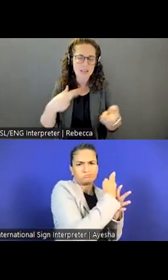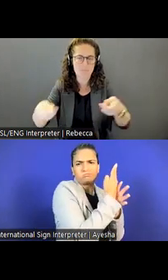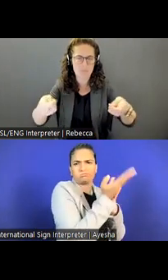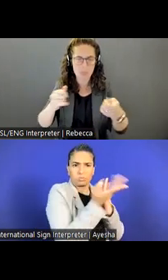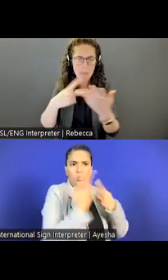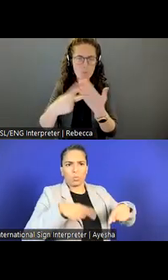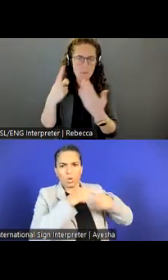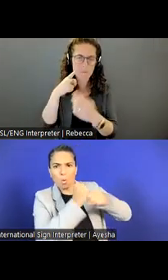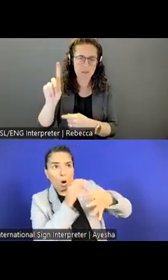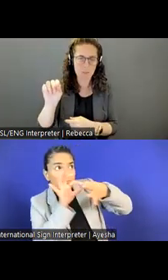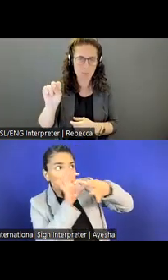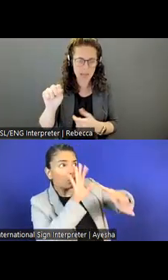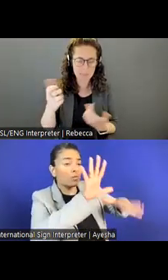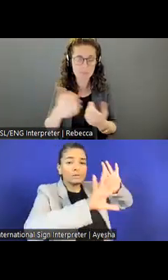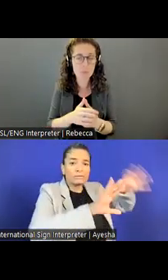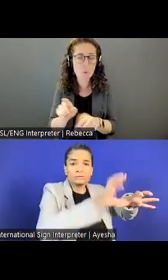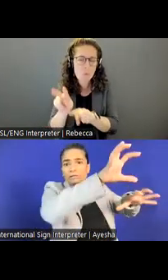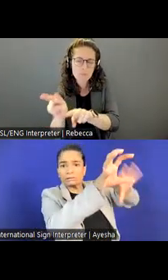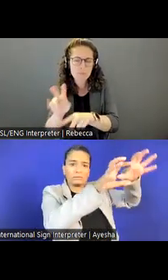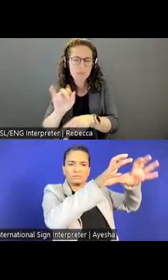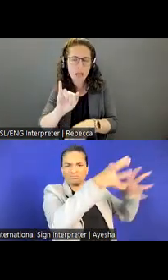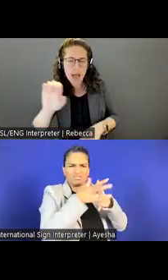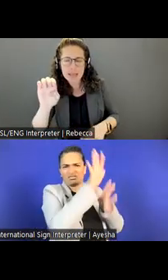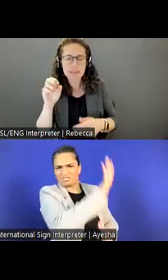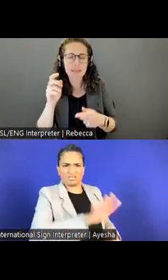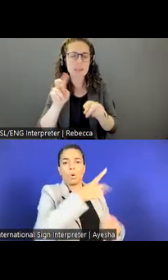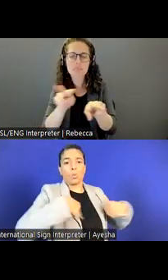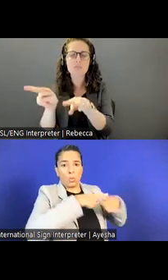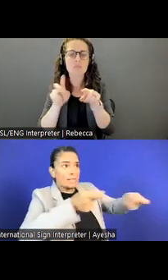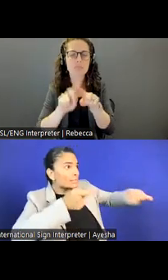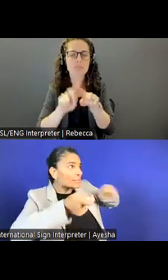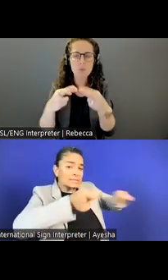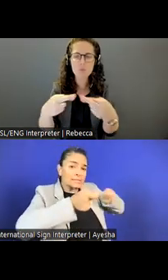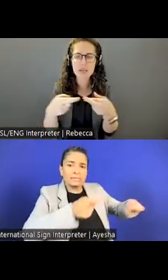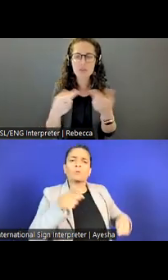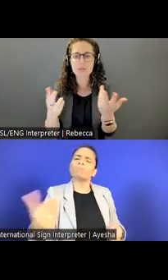So keep looking at IIE, keep looking at different regions.